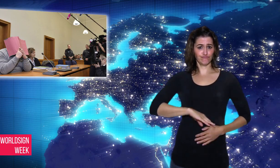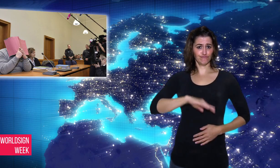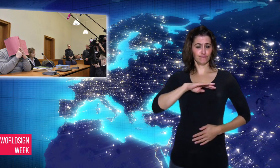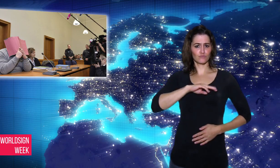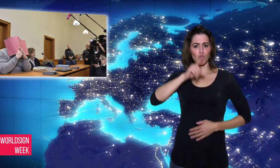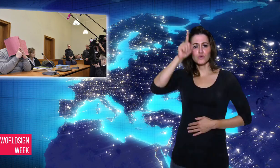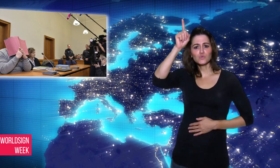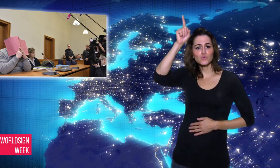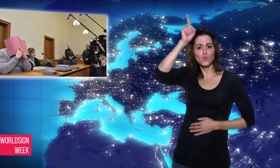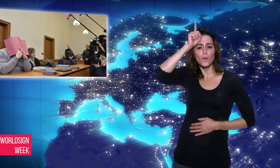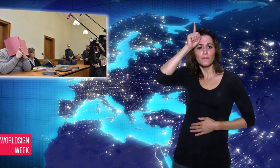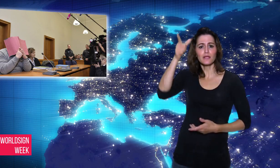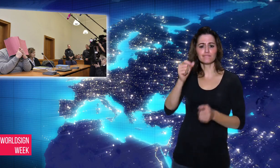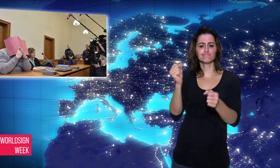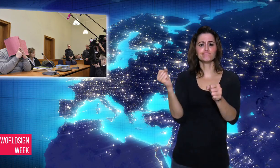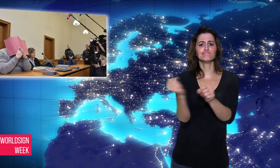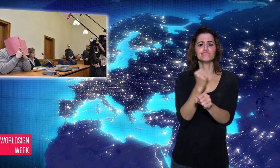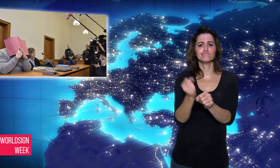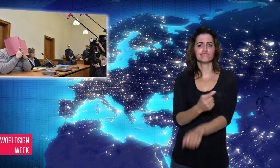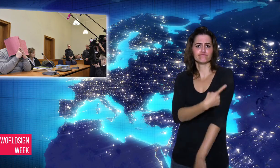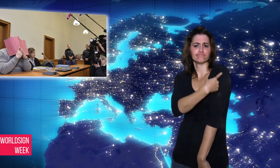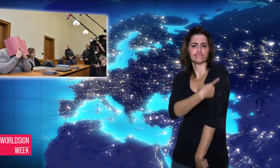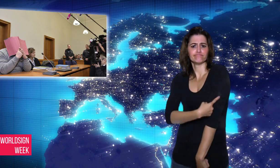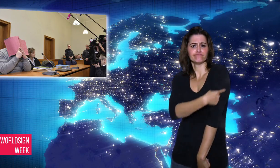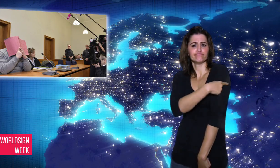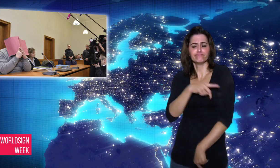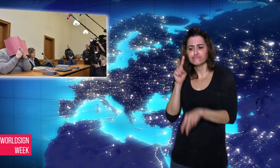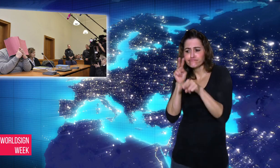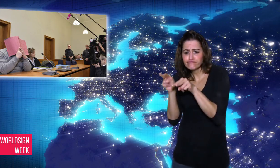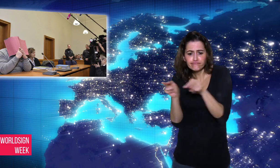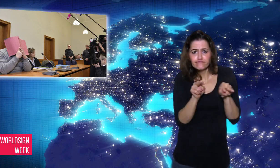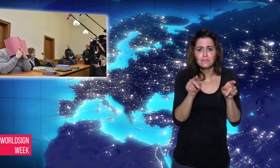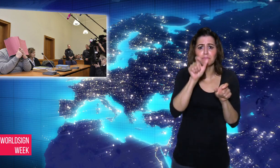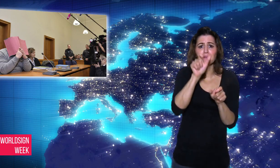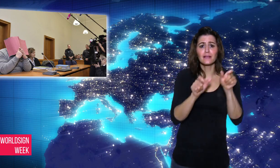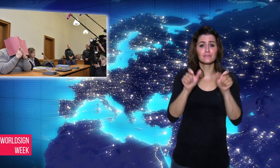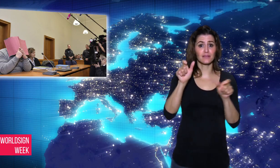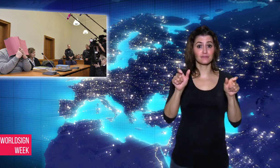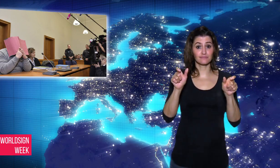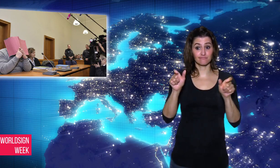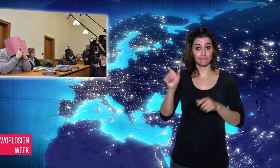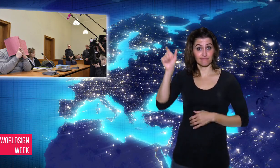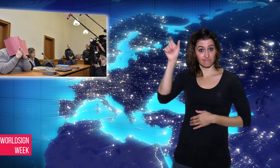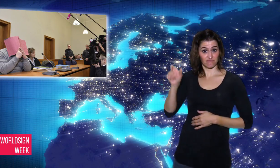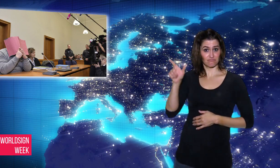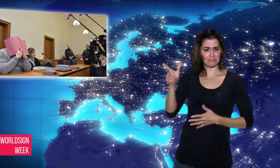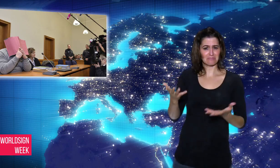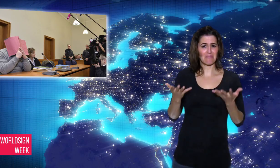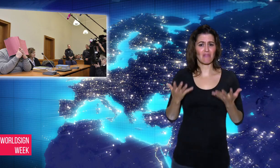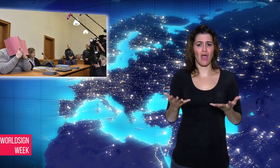nurse who is currently serving a life